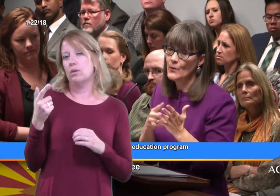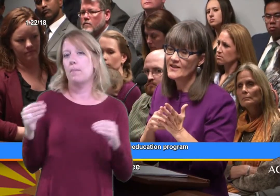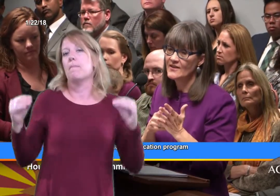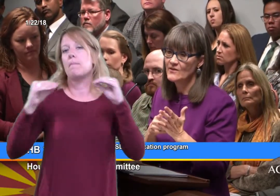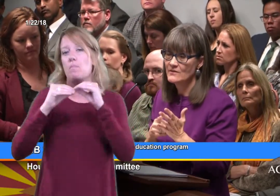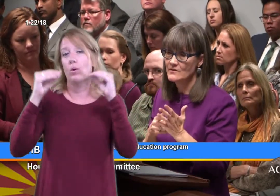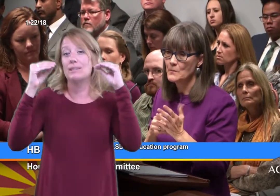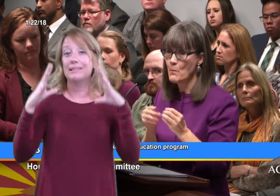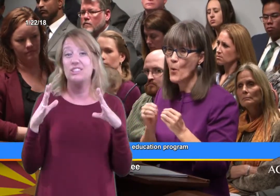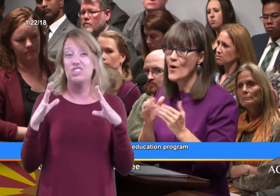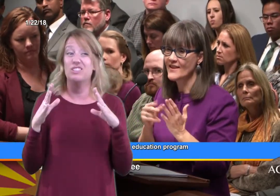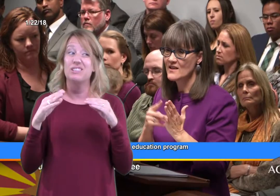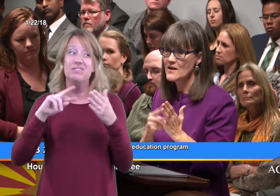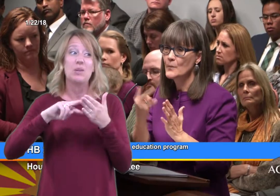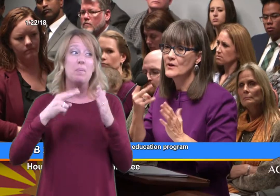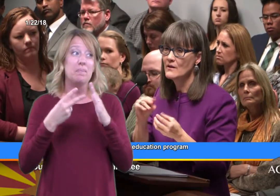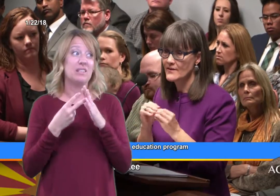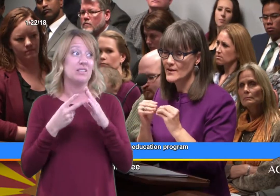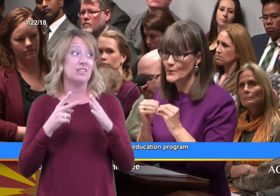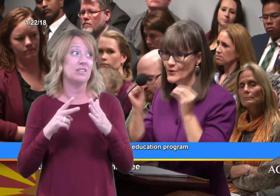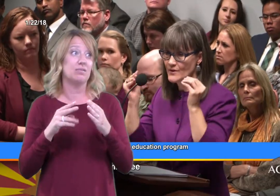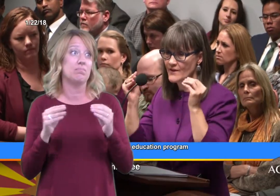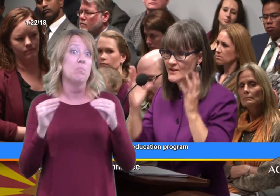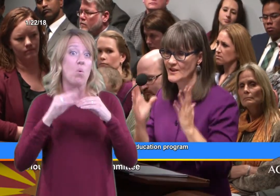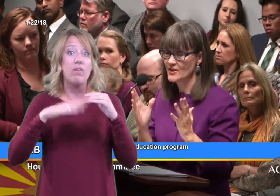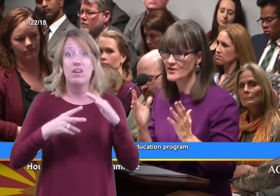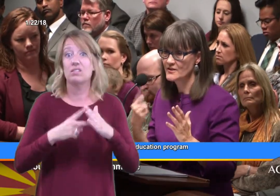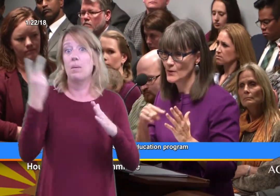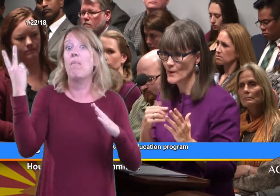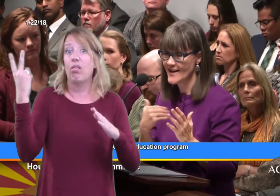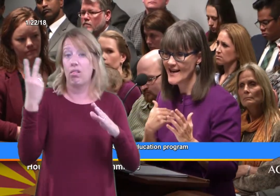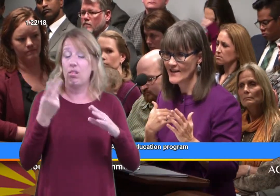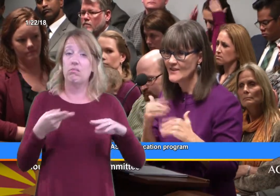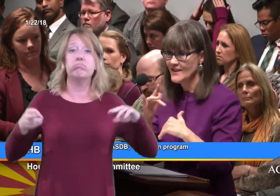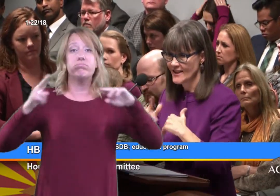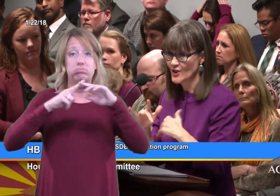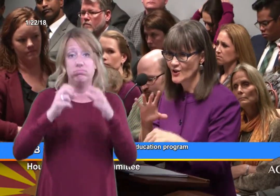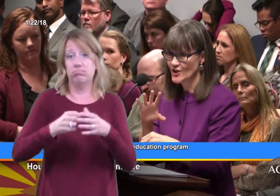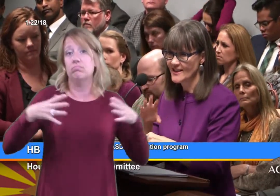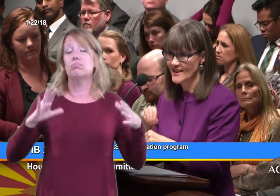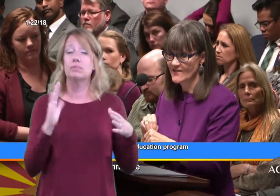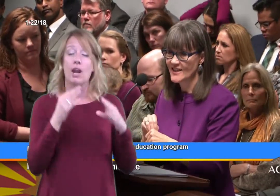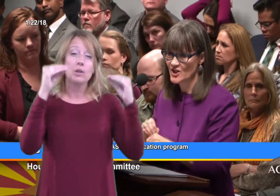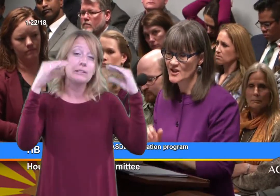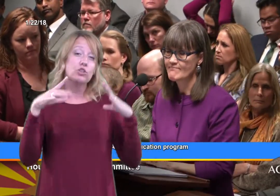So we want to more than double the number of teachers that we have in early intervention.